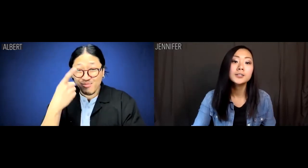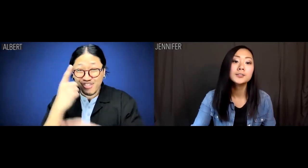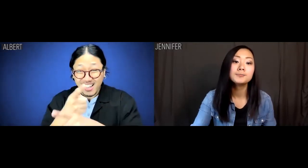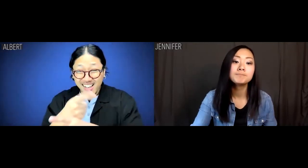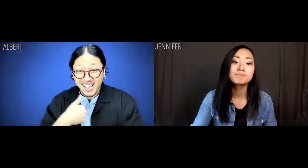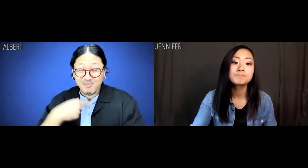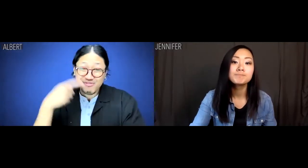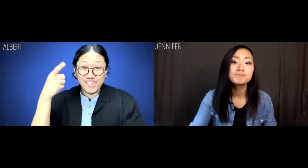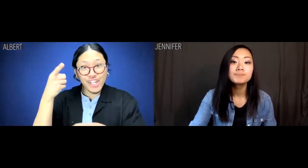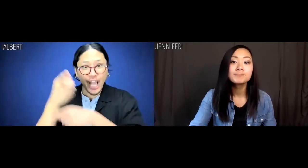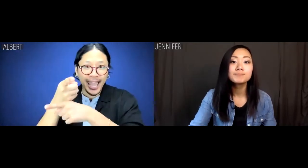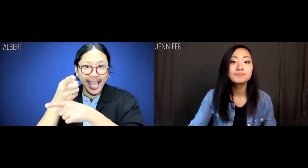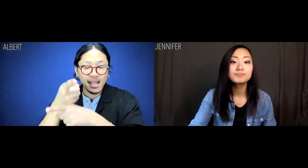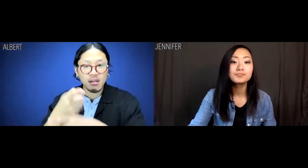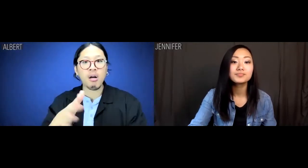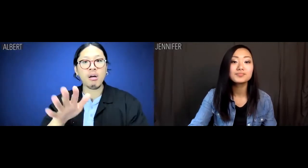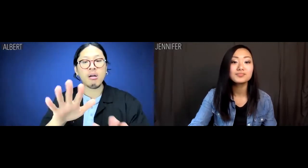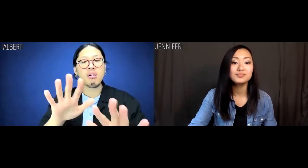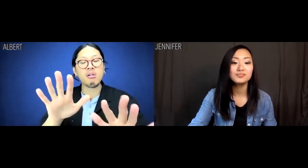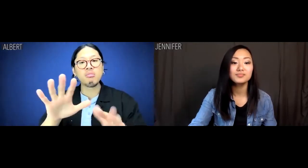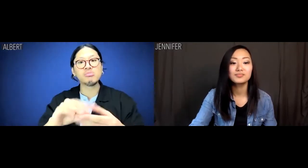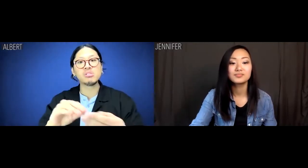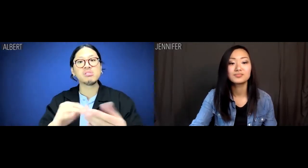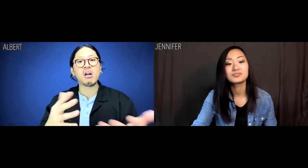Albert: Damn right I'm right.